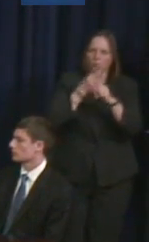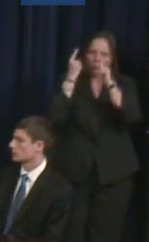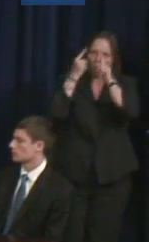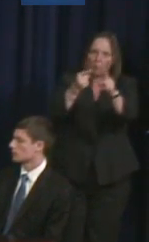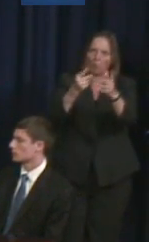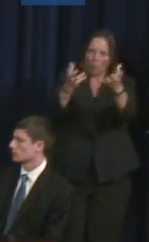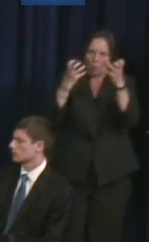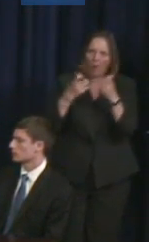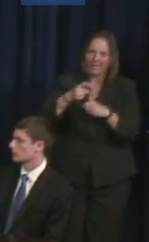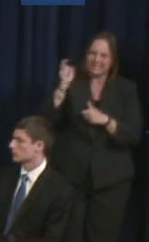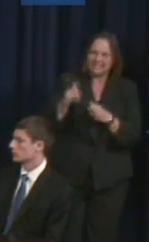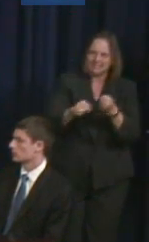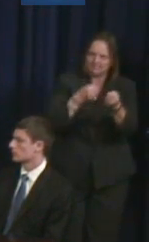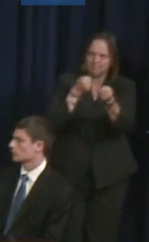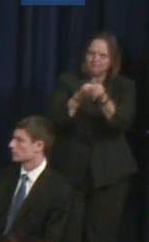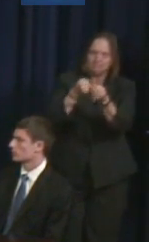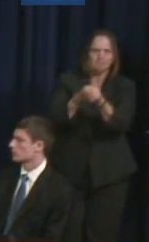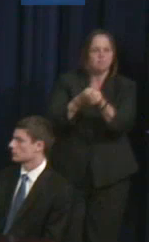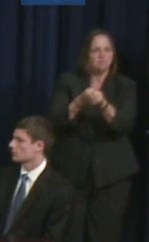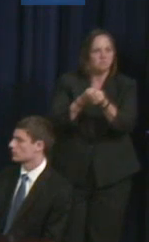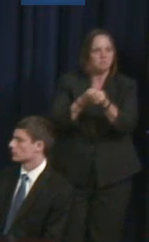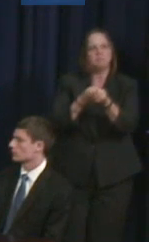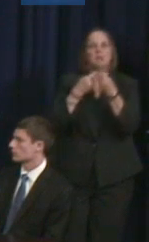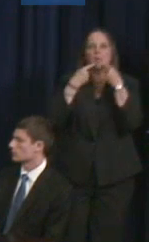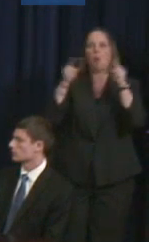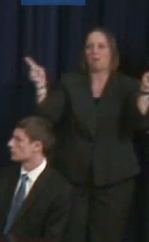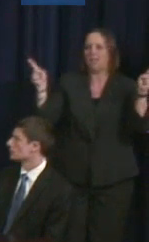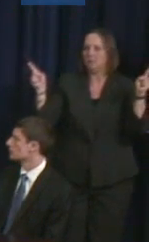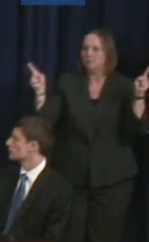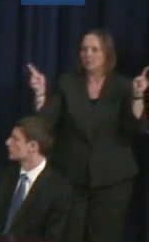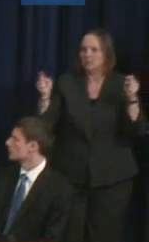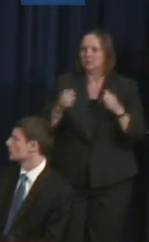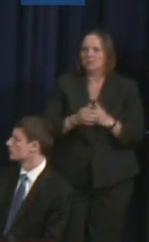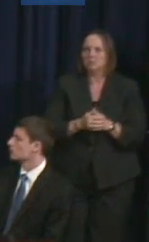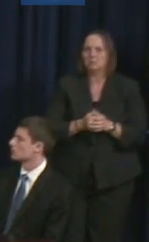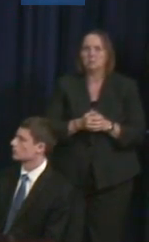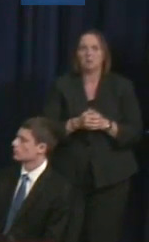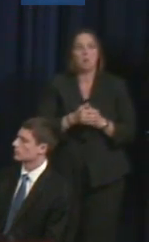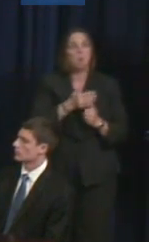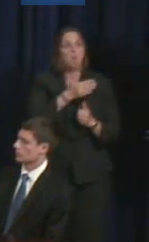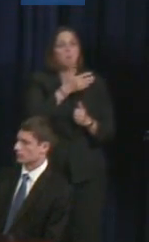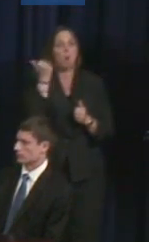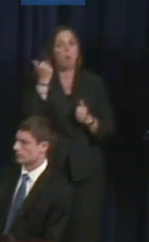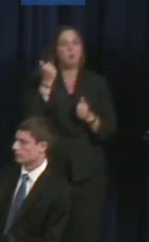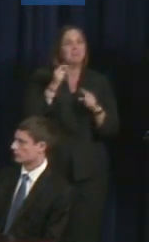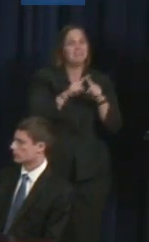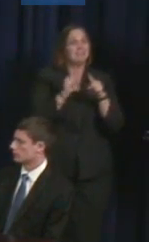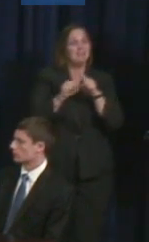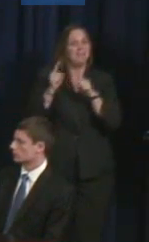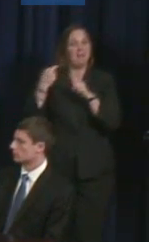I have found that amongst the faith communities, ours is probably a little bit more behind than what is